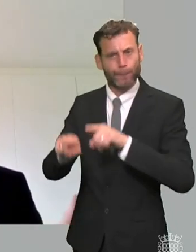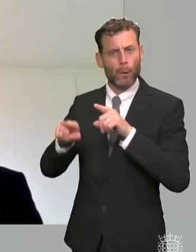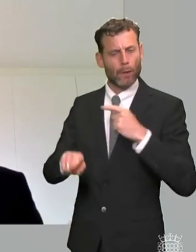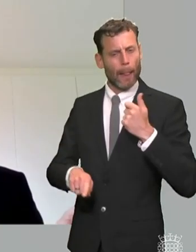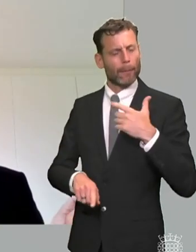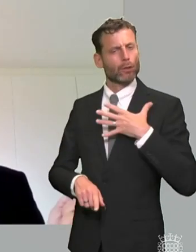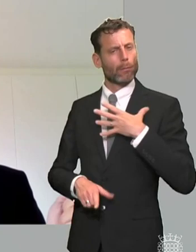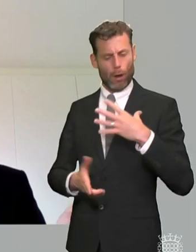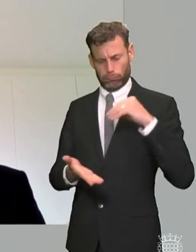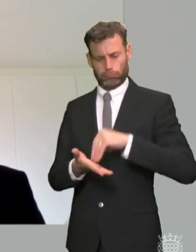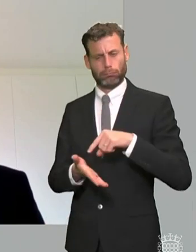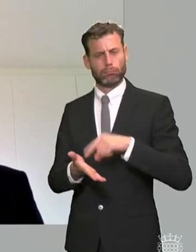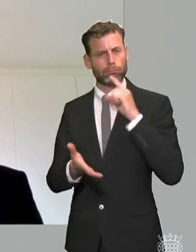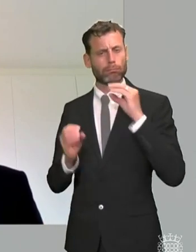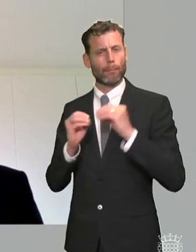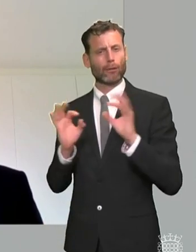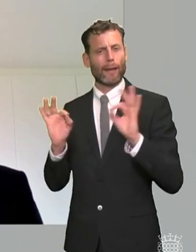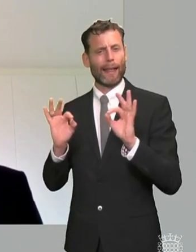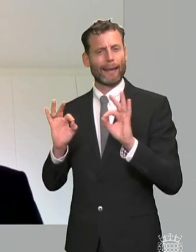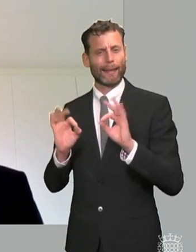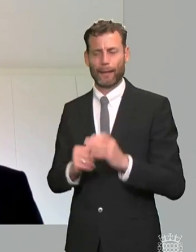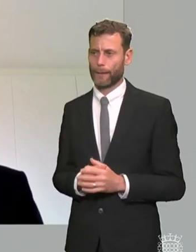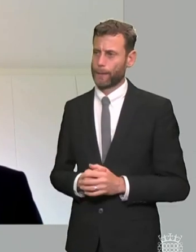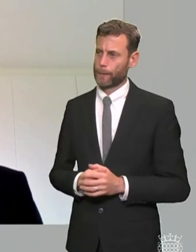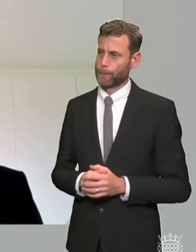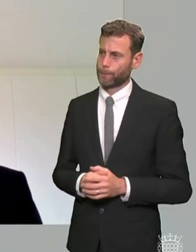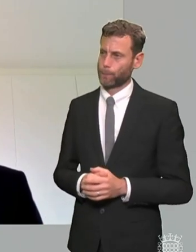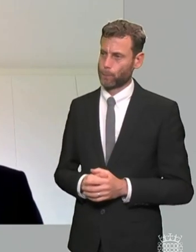which says that they intend to set standards for how complaints related to send processes